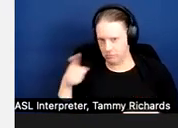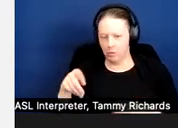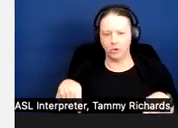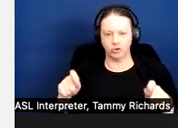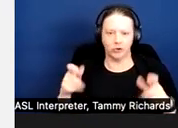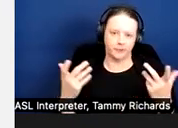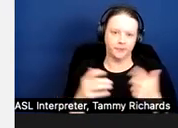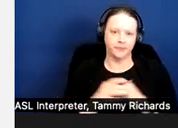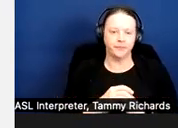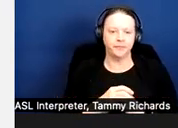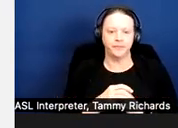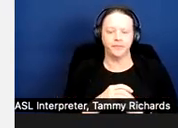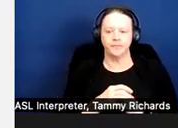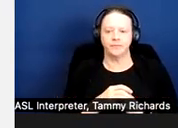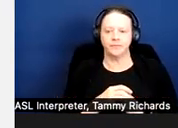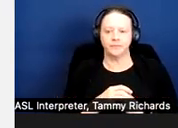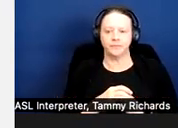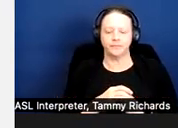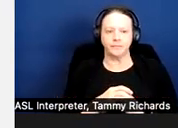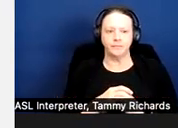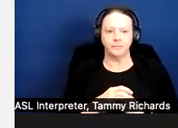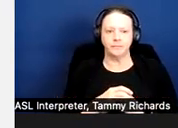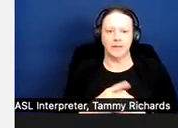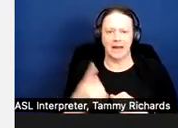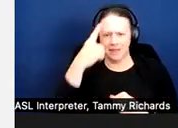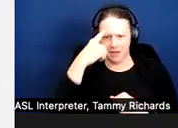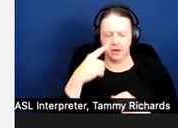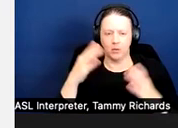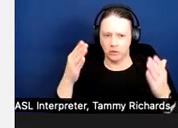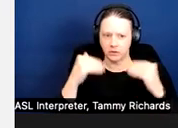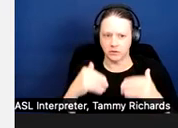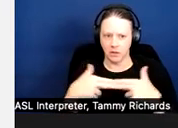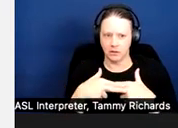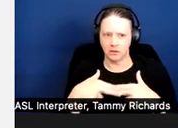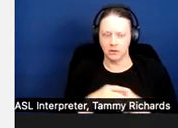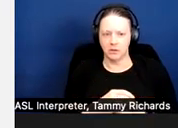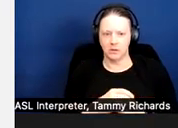I thought I had -- next slide. [Pause].